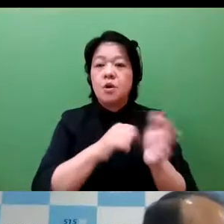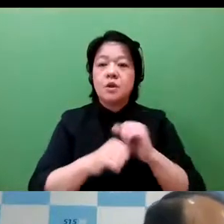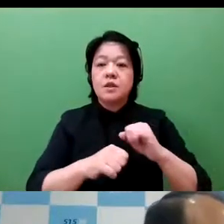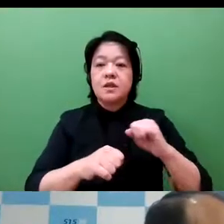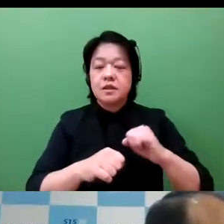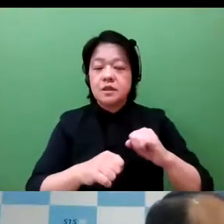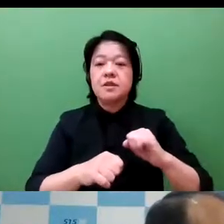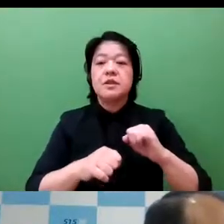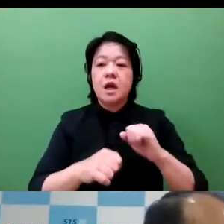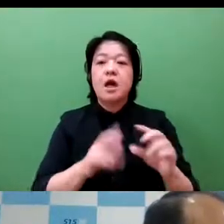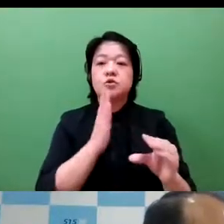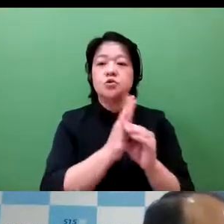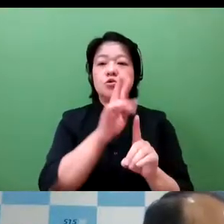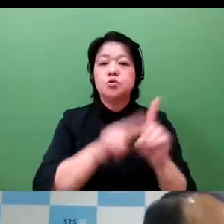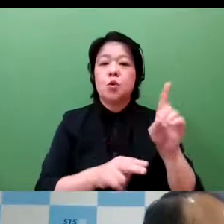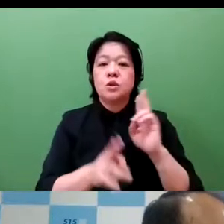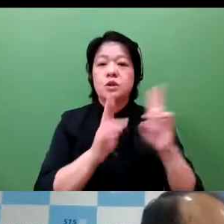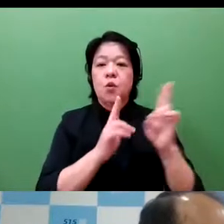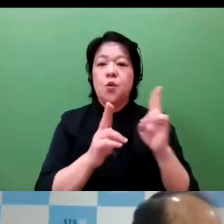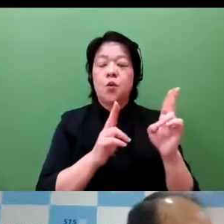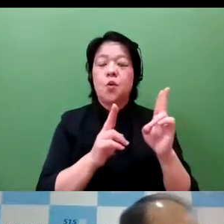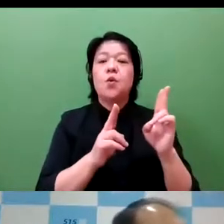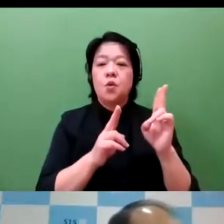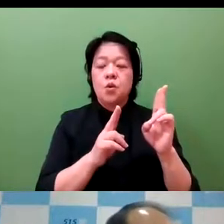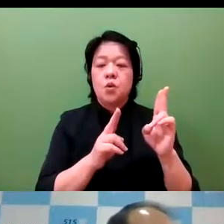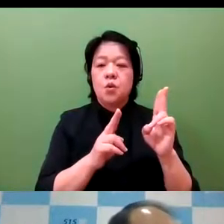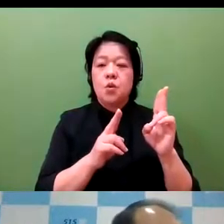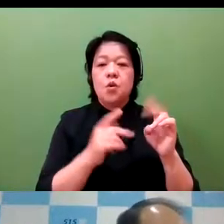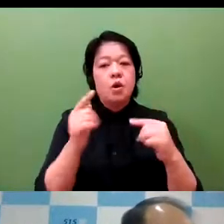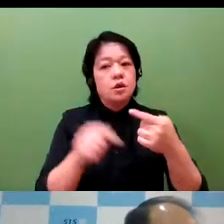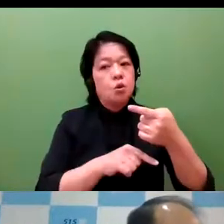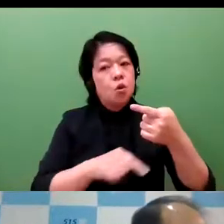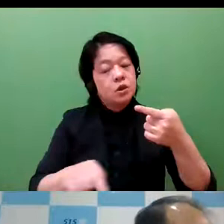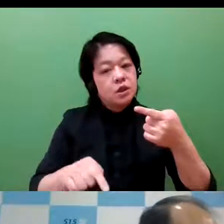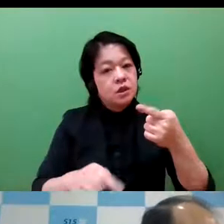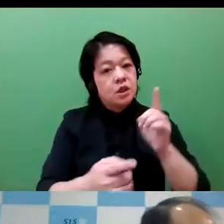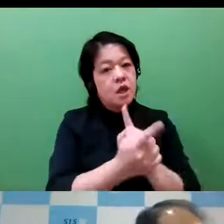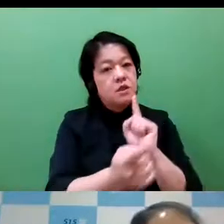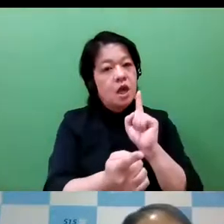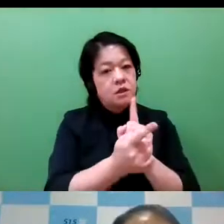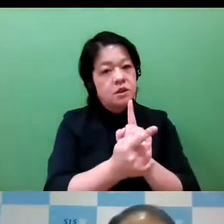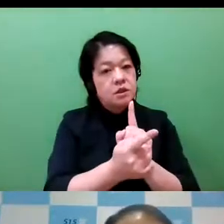To the left, we have the per-capita nominal added value.